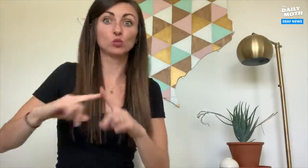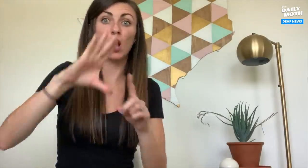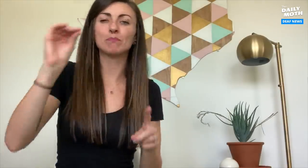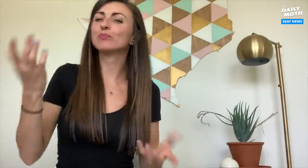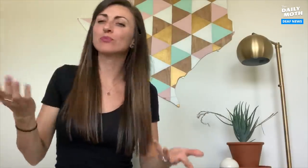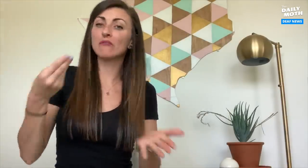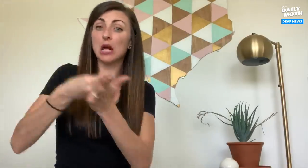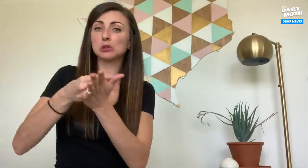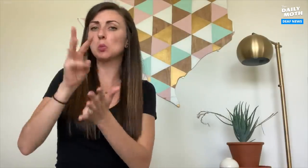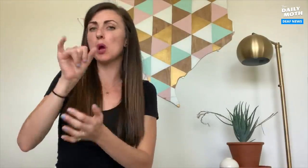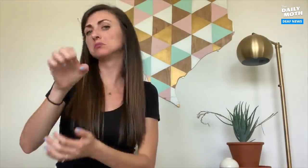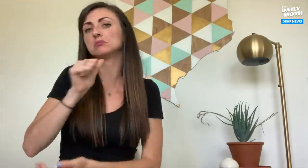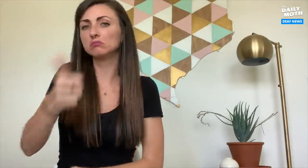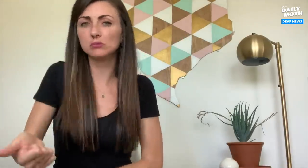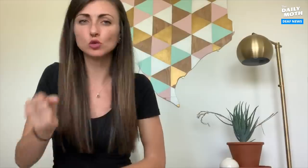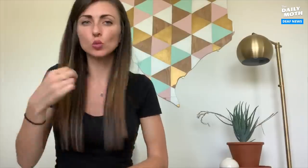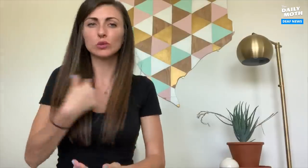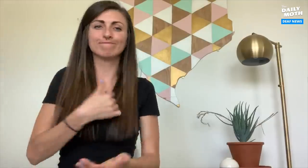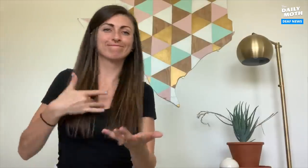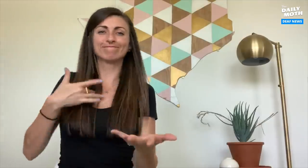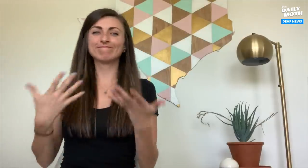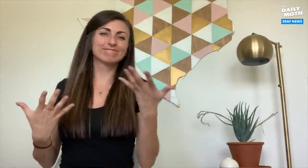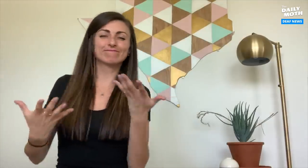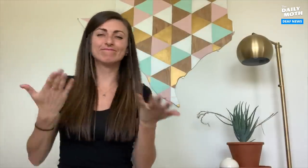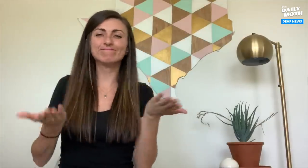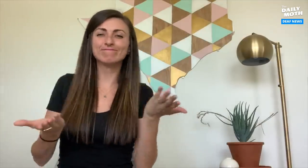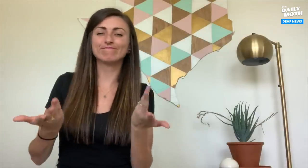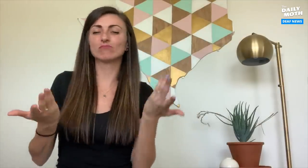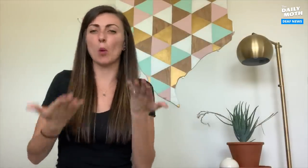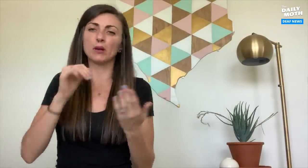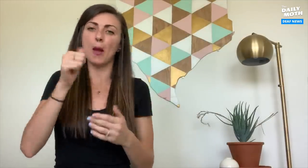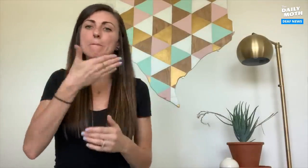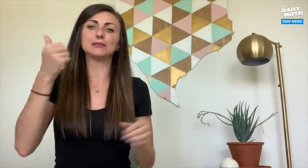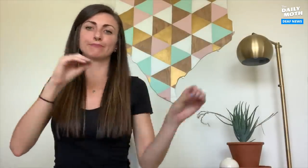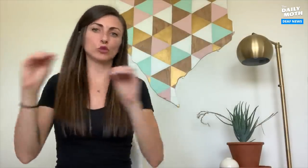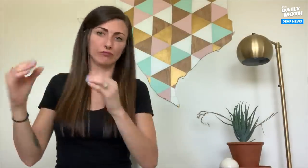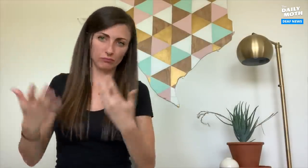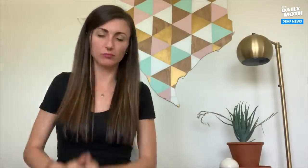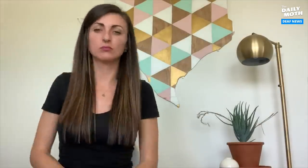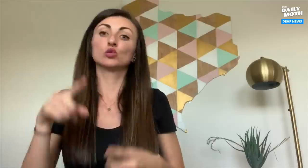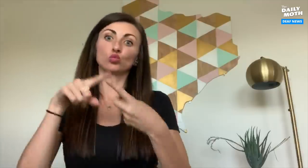beneficial to our company financial wise, so we felt that this was probably not the best move.